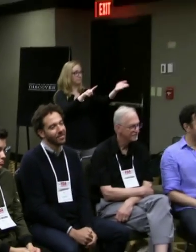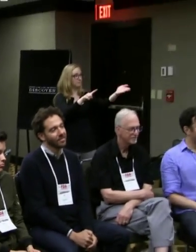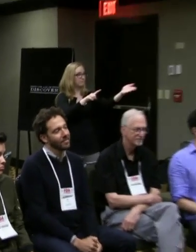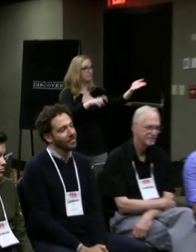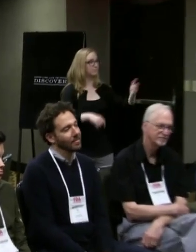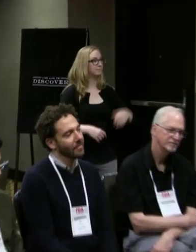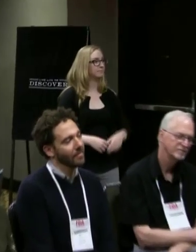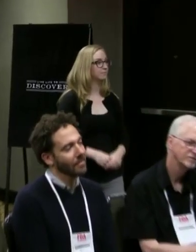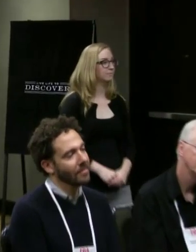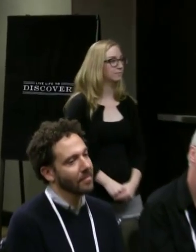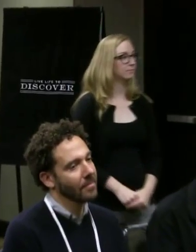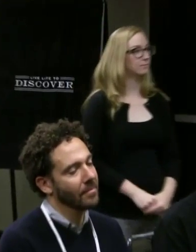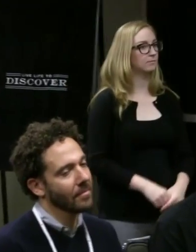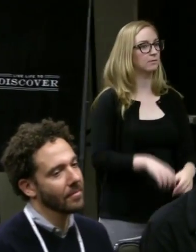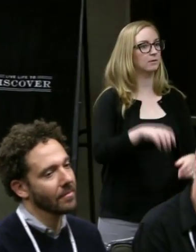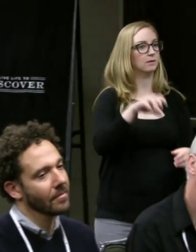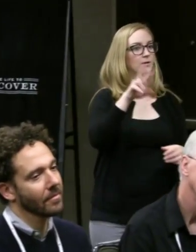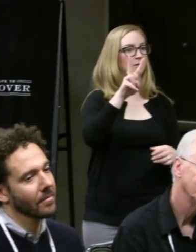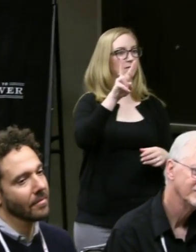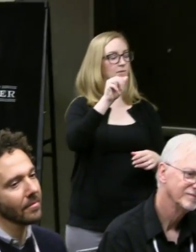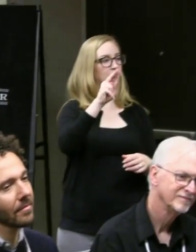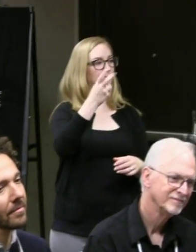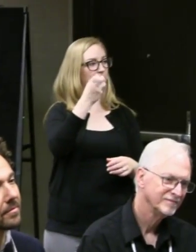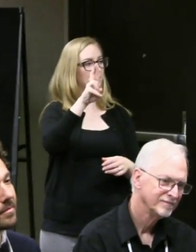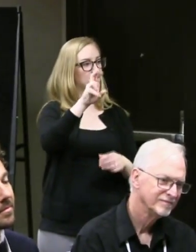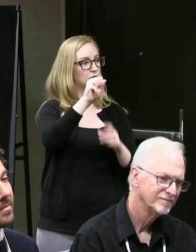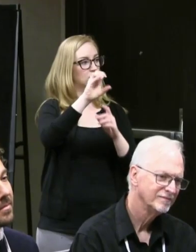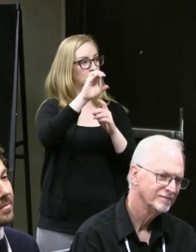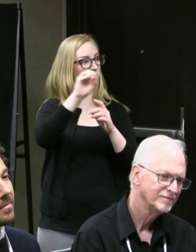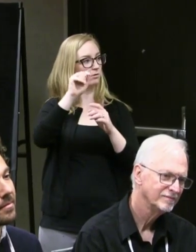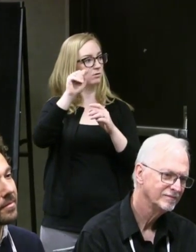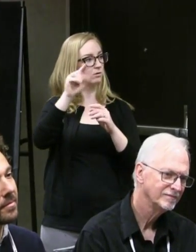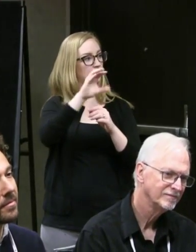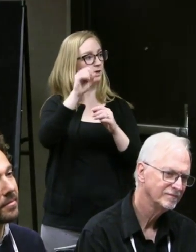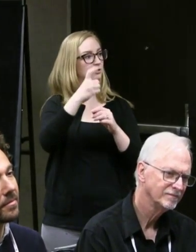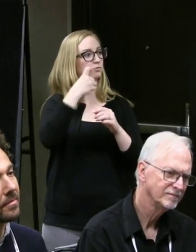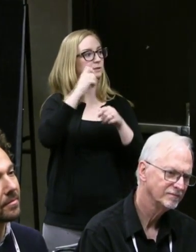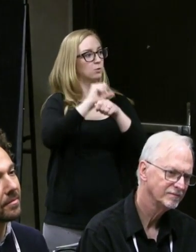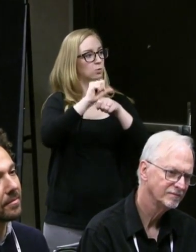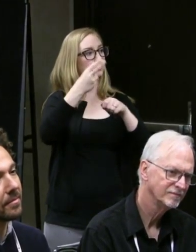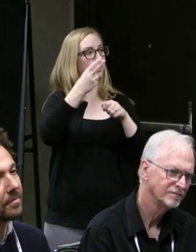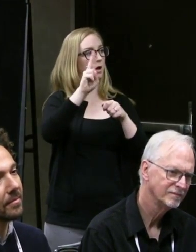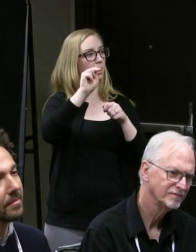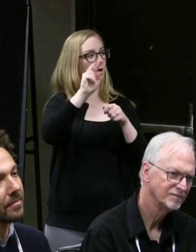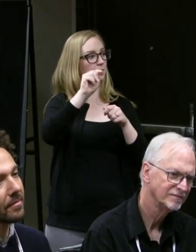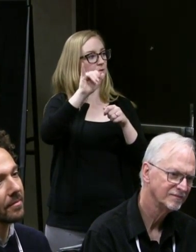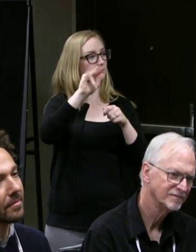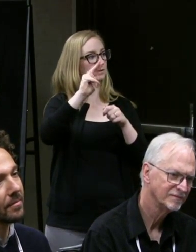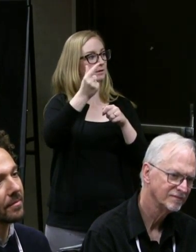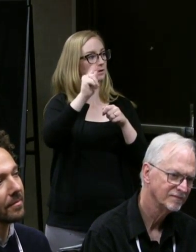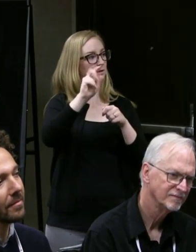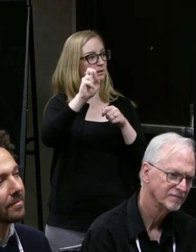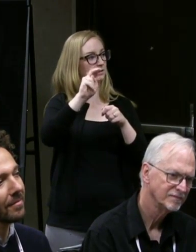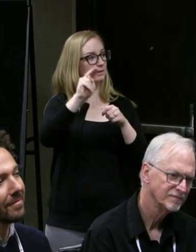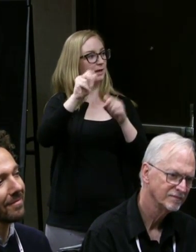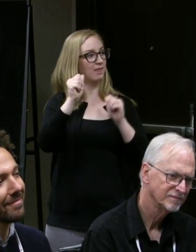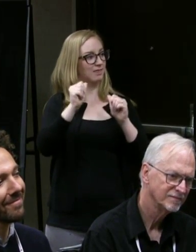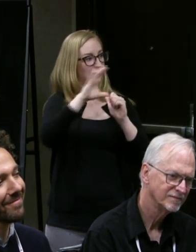(woman) So my name's and I was a drama Huntington Theater Company. And we decided before every performance--